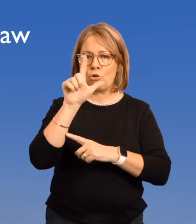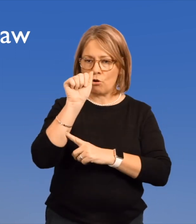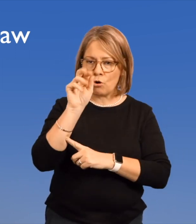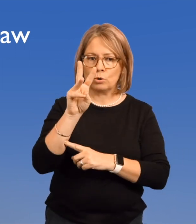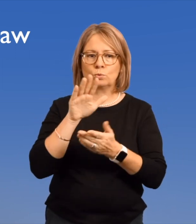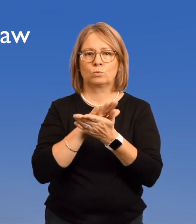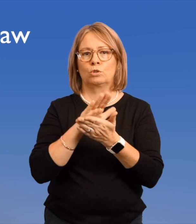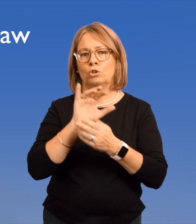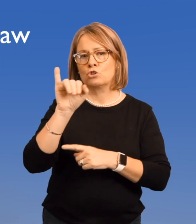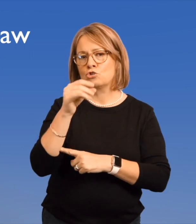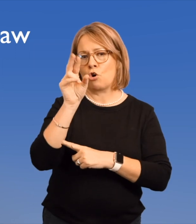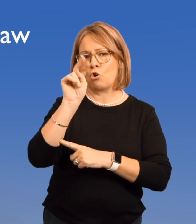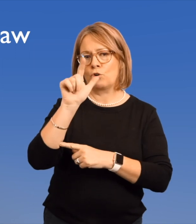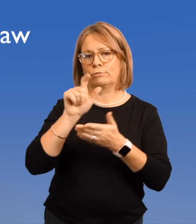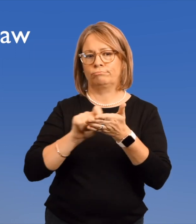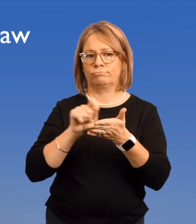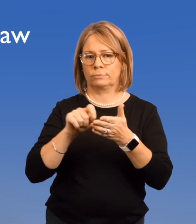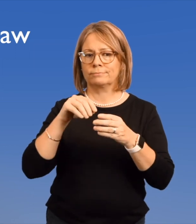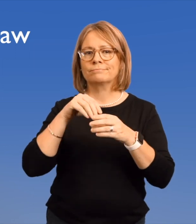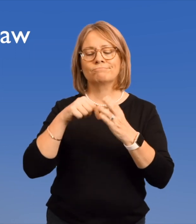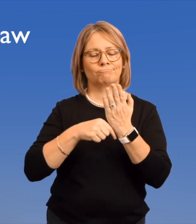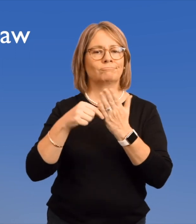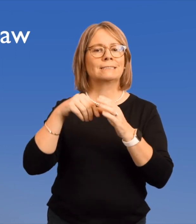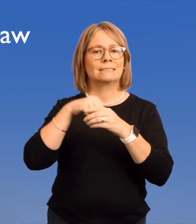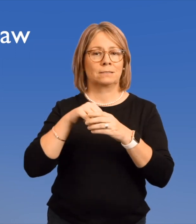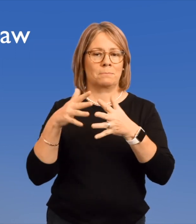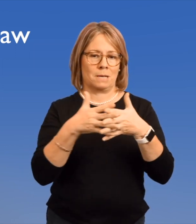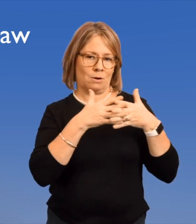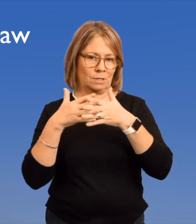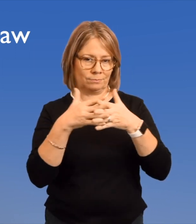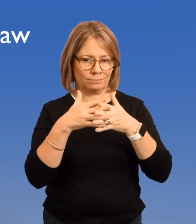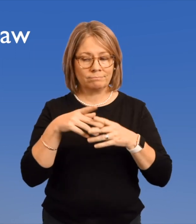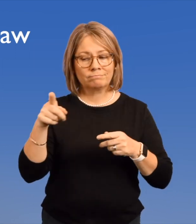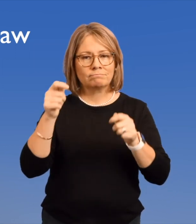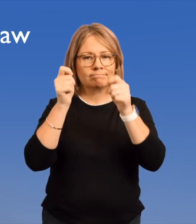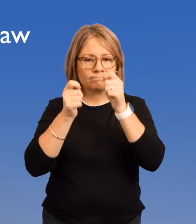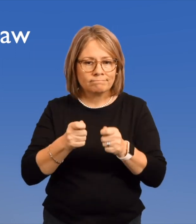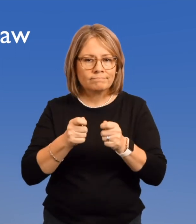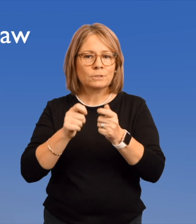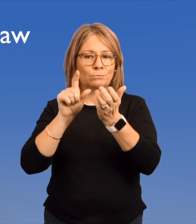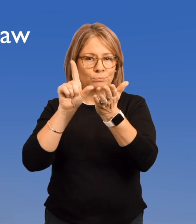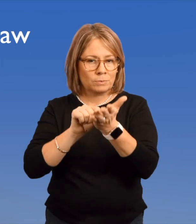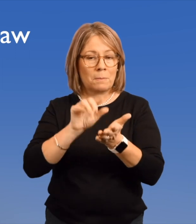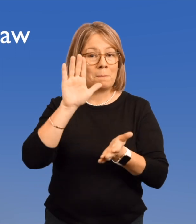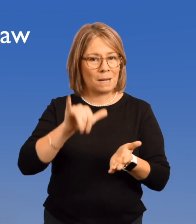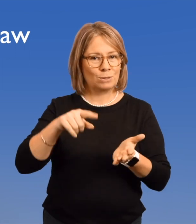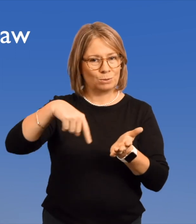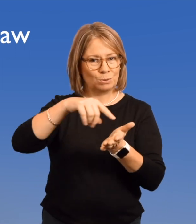The most important law school journal in America; edited and published